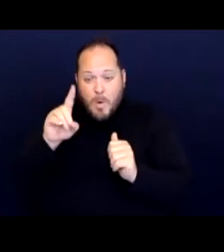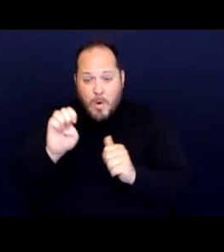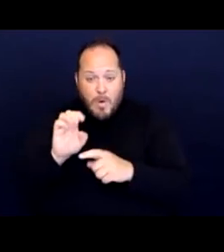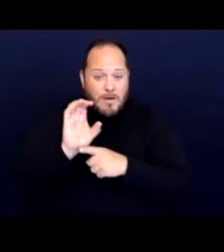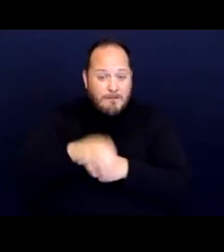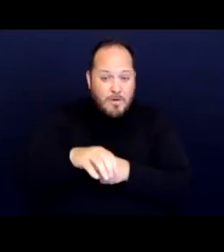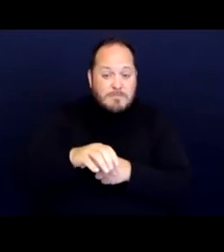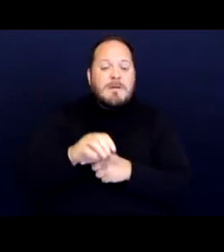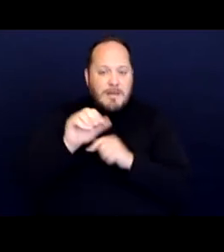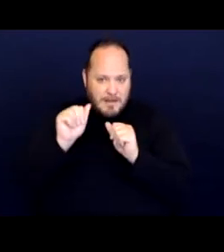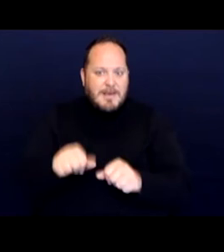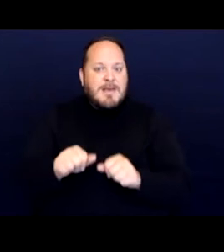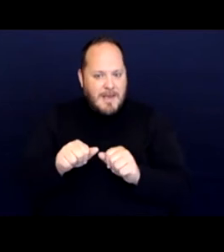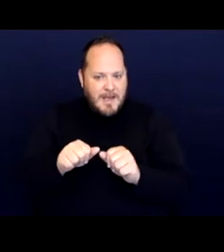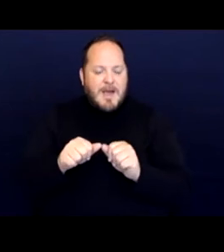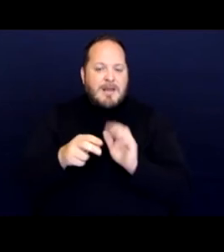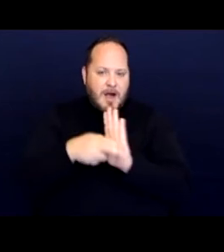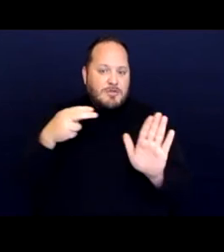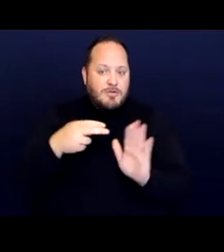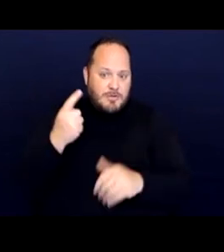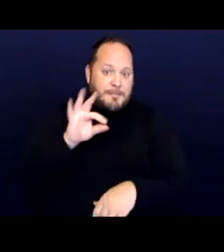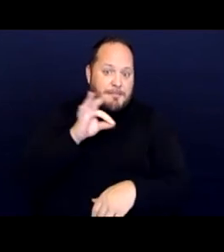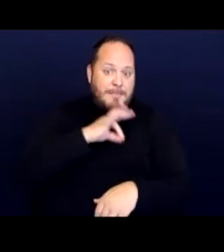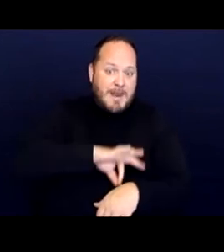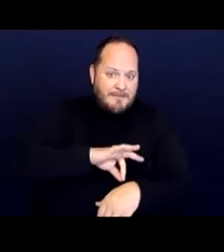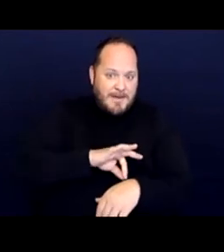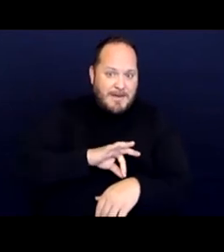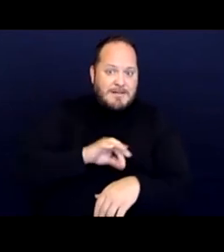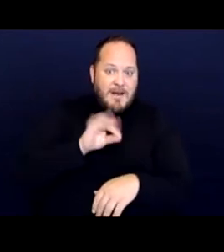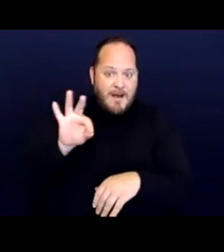can constitute a benefit of this services, programs,